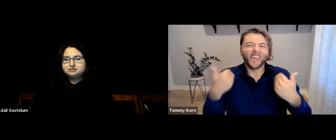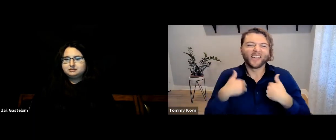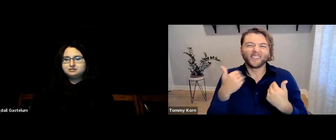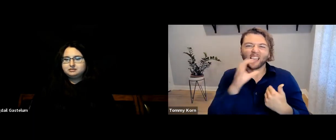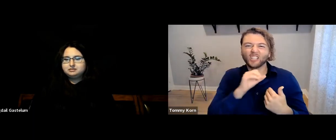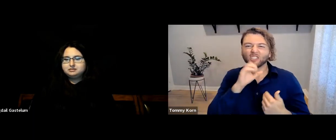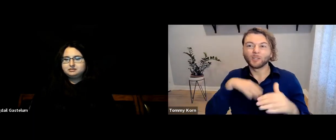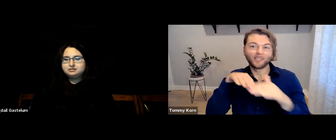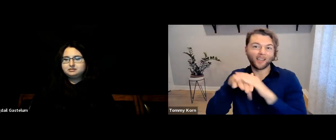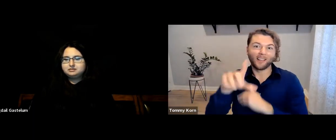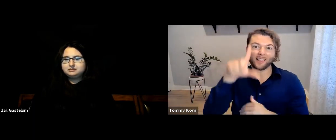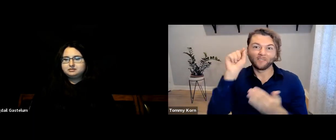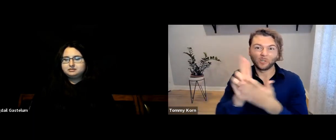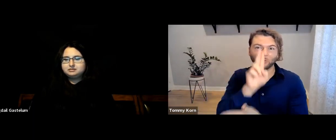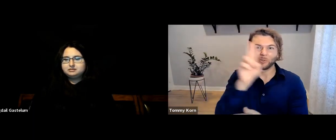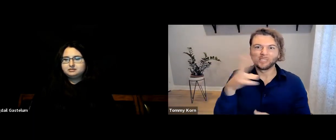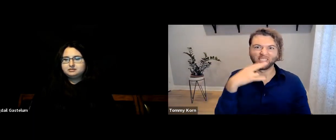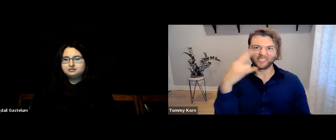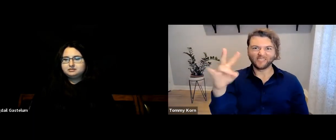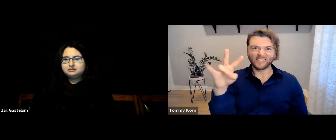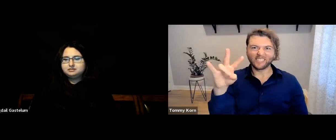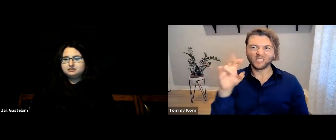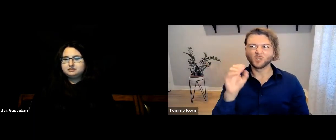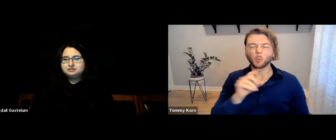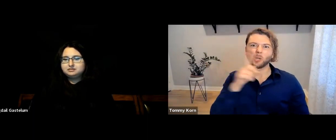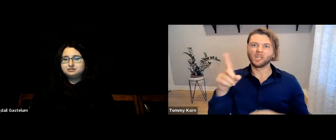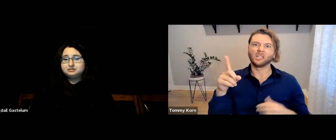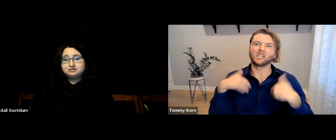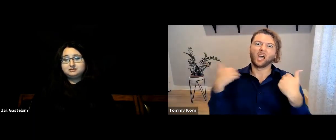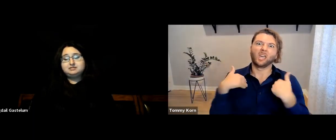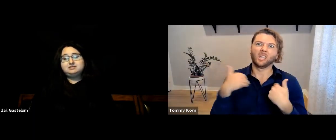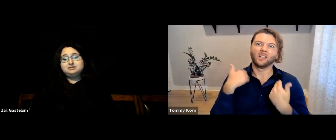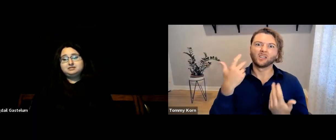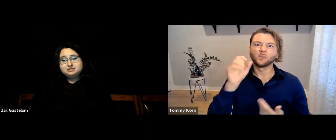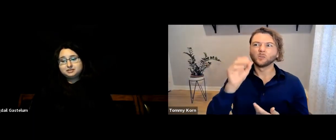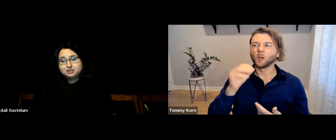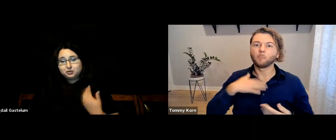At that age, at Gallaudet, I was 17--super young.